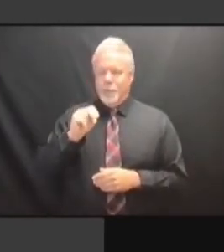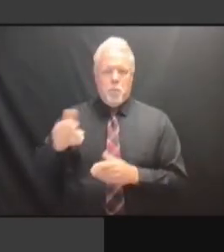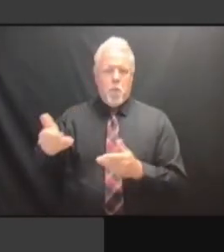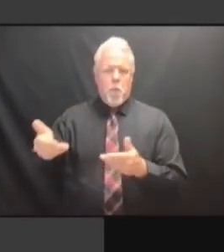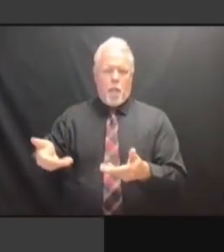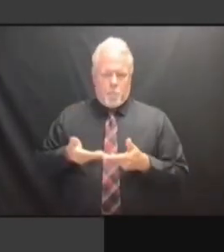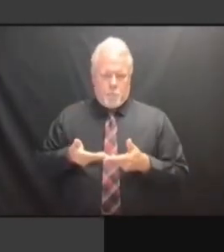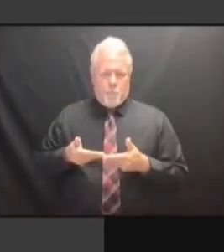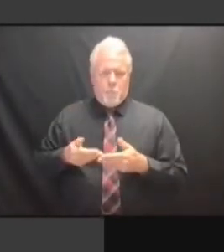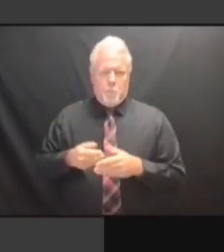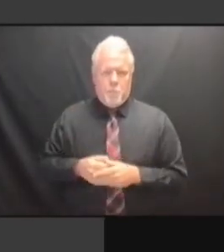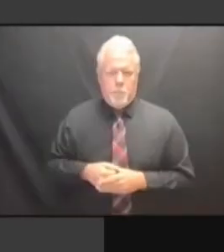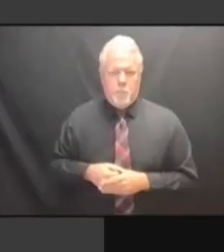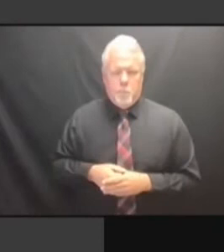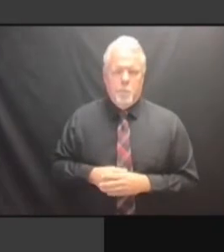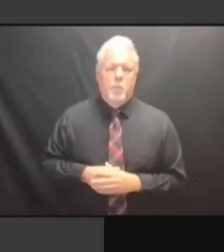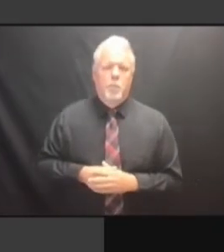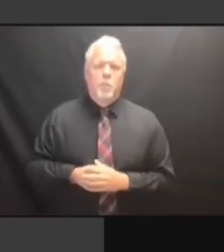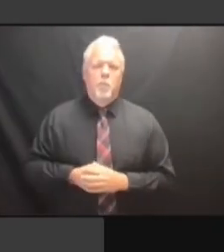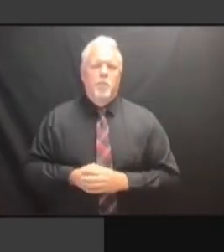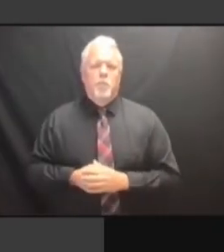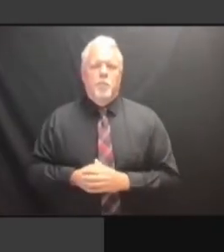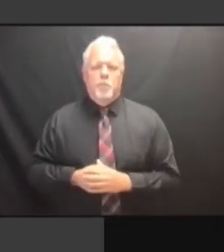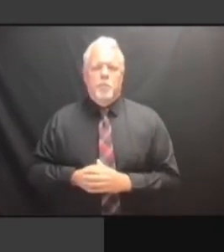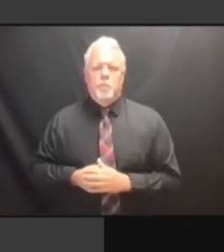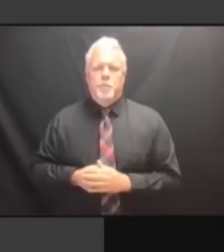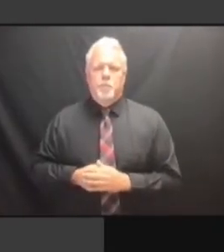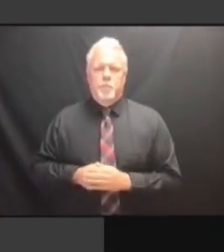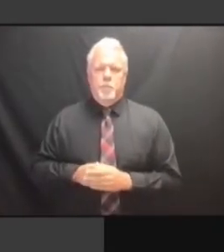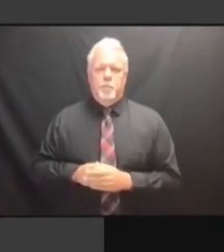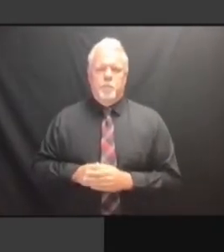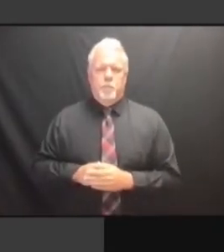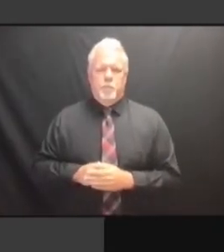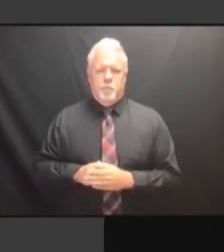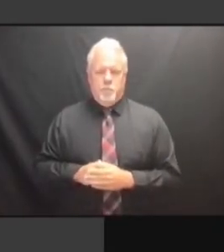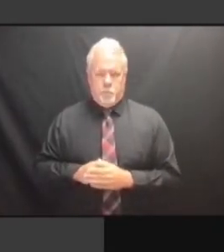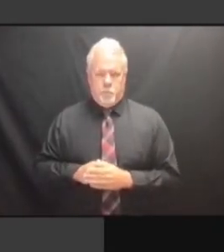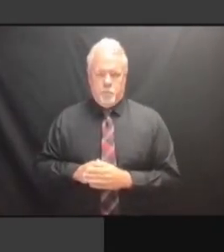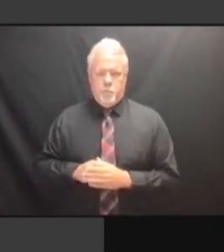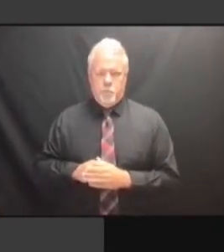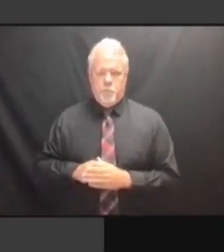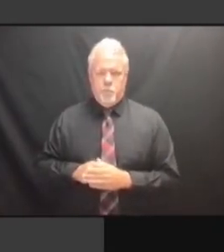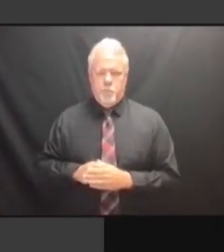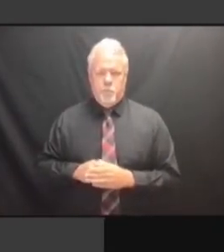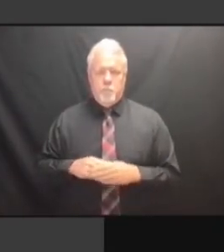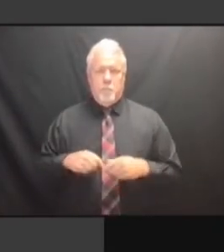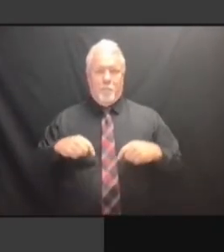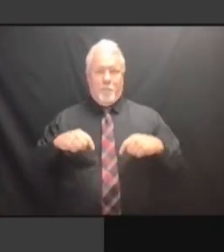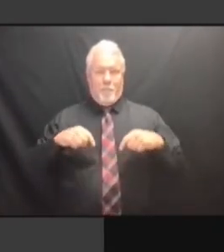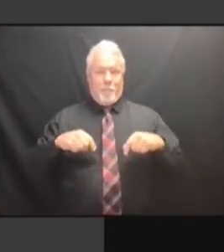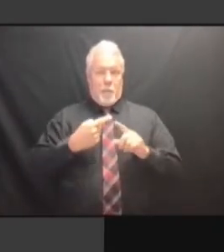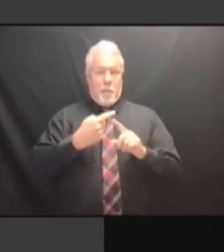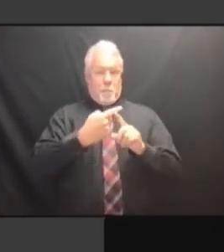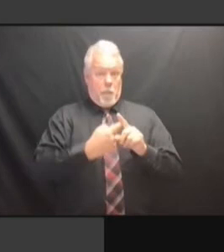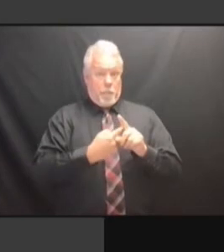I'M SURE SO FAR, SO GOOD. THIS MONTH, OBVIOUSLY I'M SURE SO FAR, SO GOOD. THIS MONTH, OBVIOUSLY WE'RE THIS MONTH, OBVIOUSLY WE'RE THIS MONTH, OBVIOUSLY WE'RE FOCUSED THIS MONTH, OBVIOUSLY WE'RE FOCUSED ON THIS MONTH, OBVIOUSLY WE'RE FOCUSED ON CERTIFYING THIS MONTH, OBVIOUSLY WE'RE FOCUSED ON CERTIFYING THE FOCUSED ON CERTIFYING THE FOCUSED ON CERTIFYING THE BALLOT. BALLOT. BALLOT. ONE BALLOT. ONE PIECE BALLOT. ONE PIECE OF BALLOT. ONE PIECE OF THAT BALLOT. ONE PIECE OF THAT WAS BALLOT. ONE PIECE OF THAT WAS BALLOT ONE PIECE OF THAT WAS BALLOT ONE PIECE OF THAT WAS BALLOT PROPOSALS ONE PIECE OF THAT WAS BALLOT PROPOSALS THAT ONE PIECE OF THAT WAS BALLOT PROPOSALS THAT WE